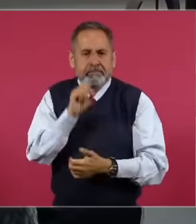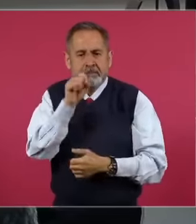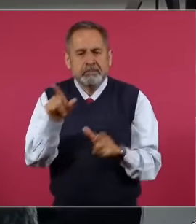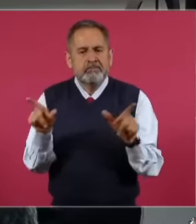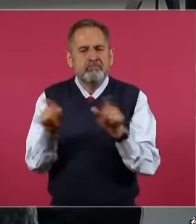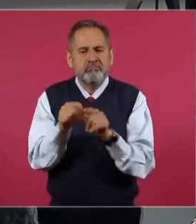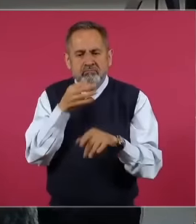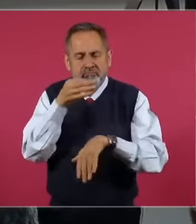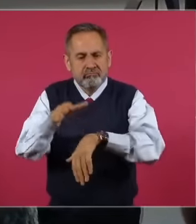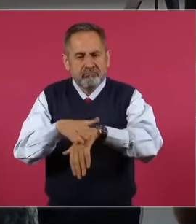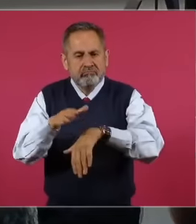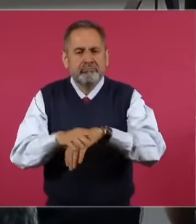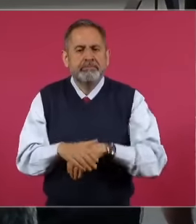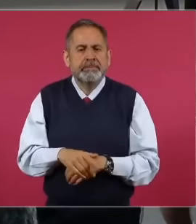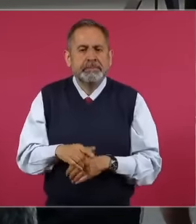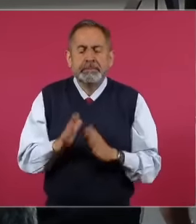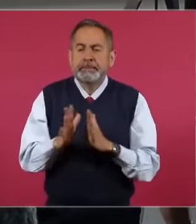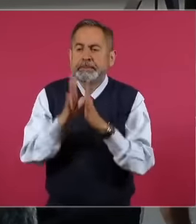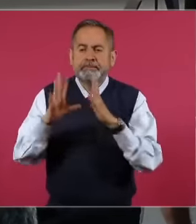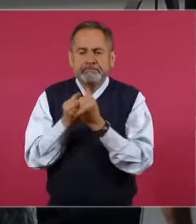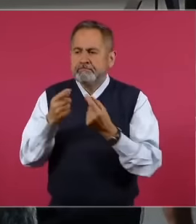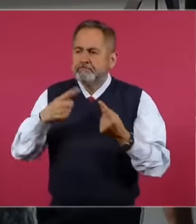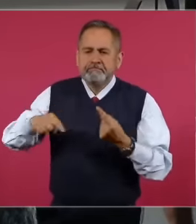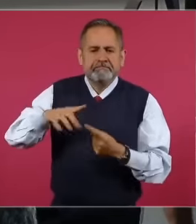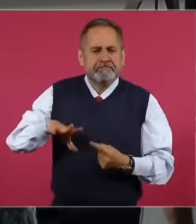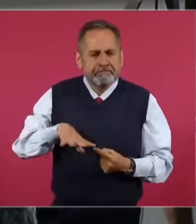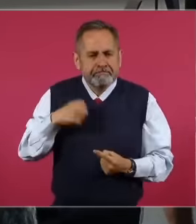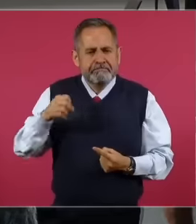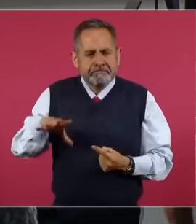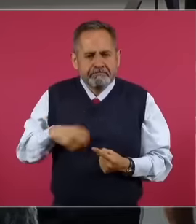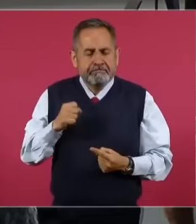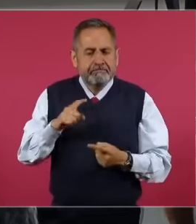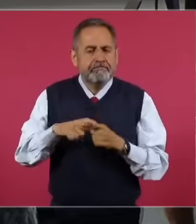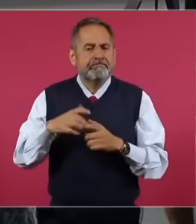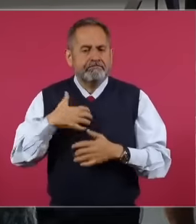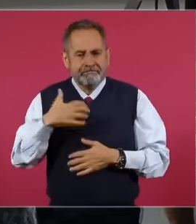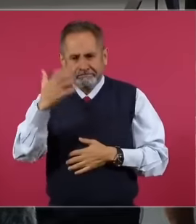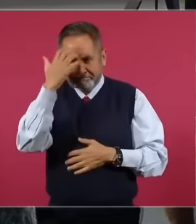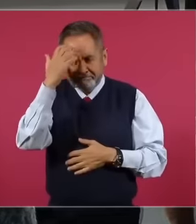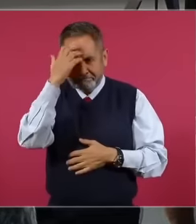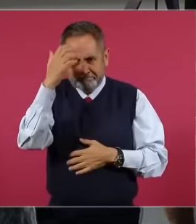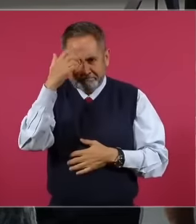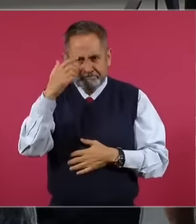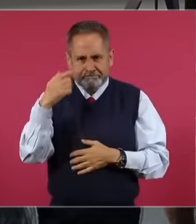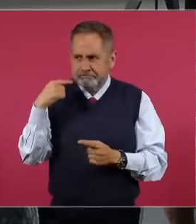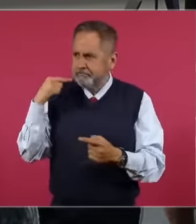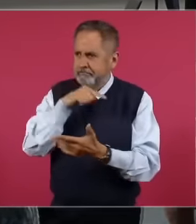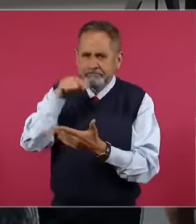the participation and efforts of the that I have been able to face in this space